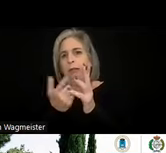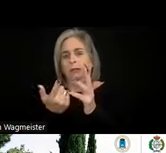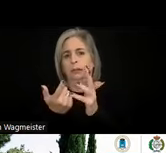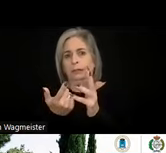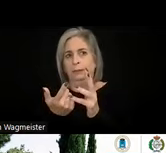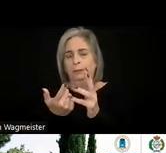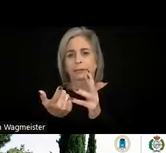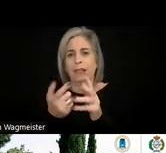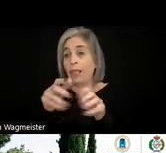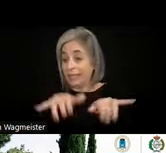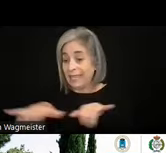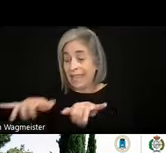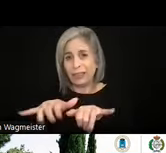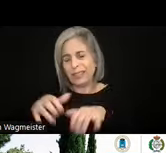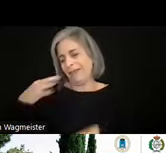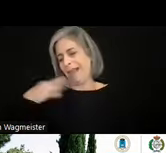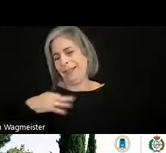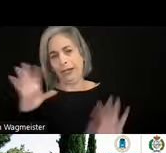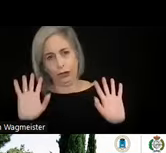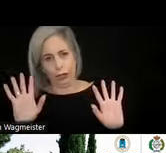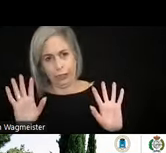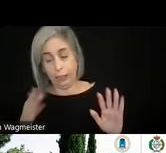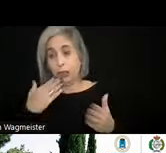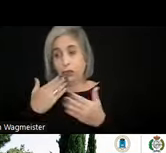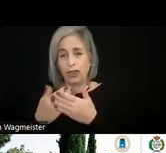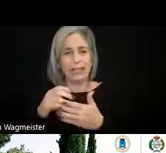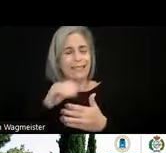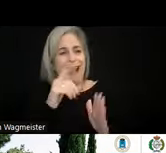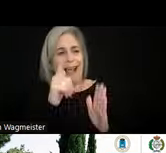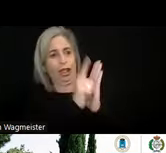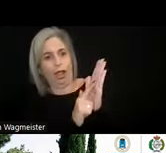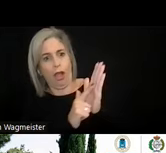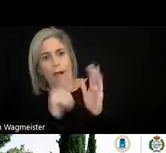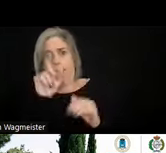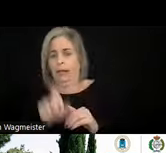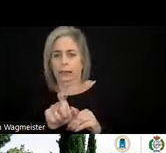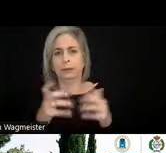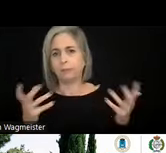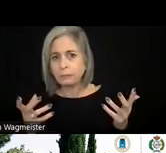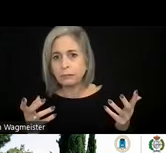way to meet the requirements in the directives, but it's not in the law itself. So that's the